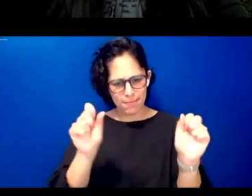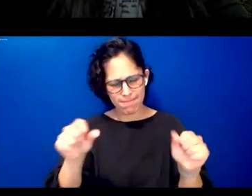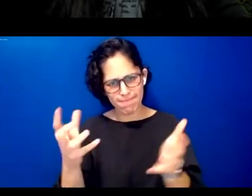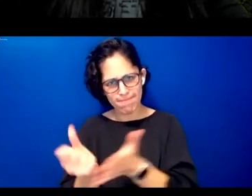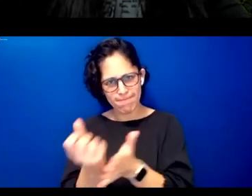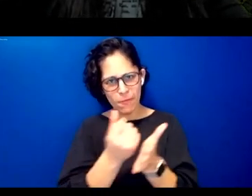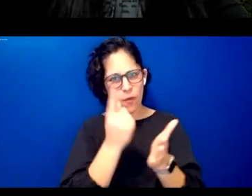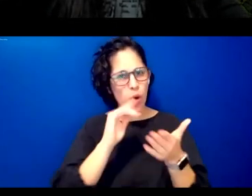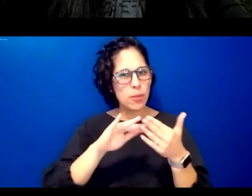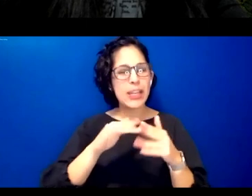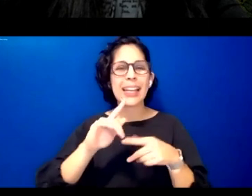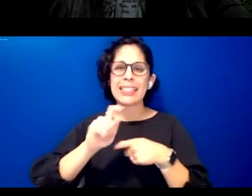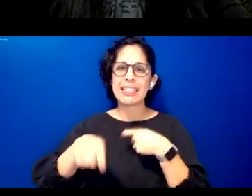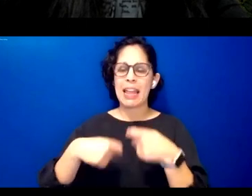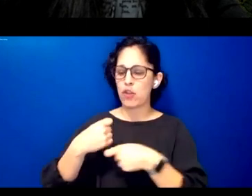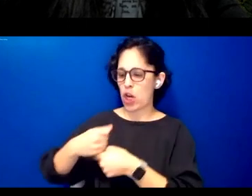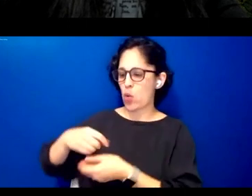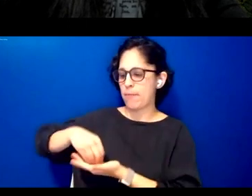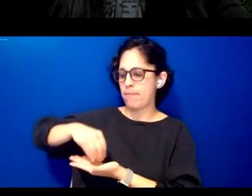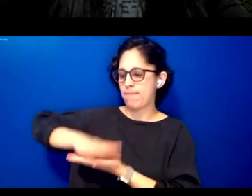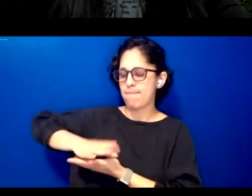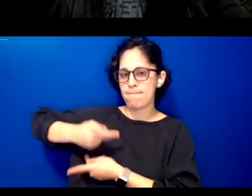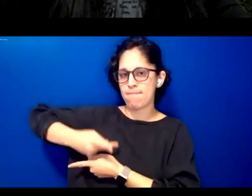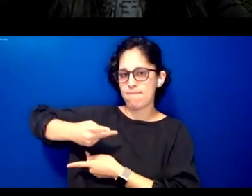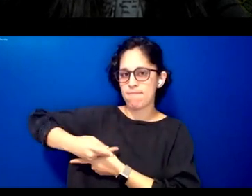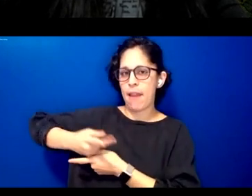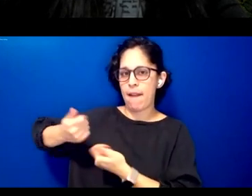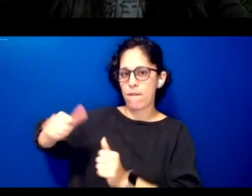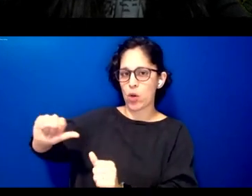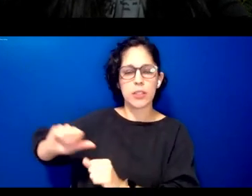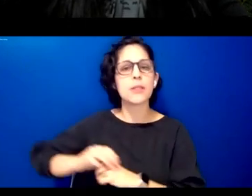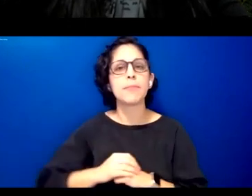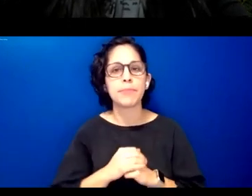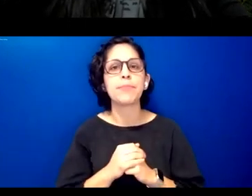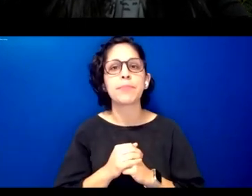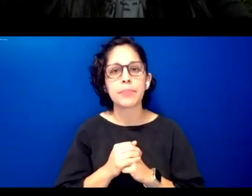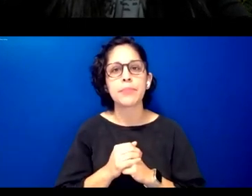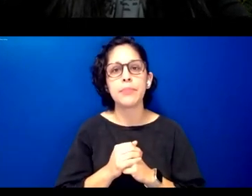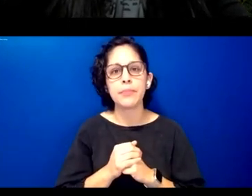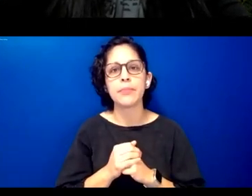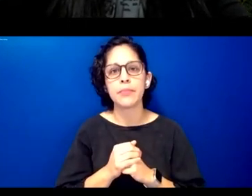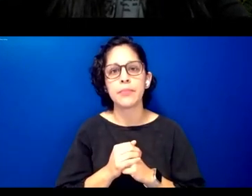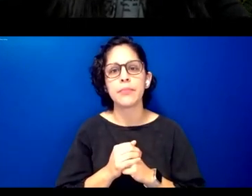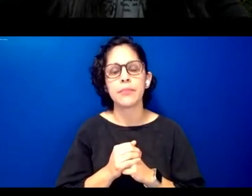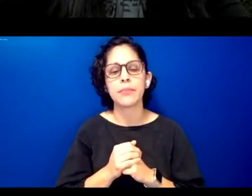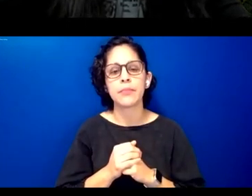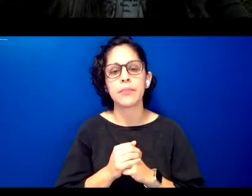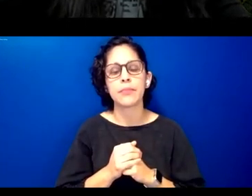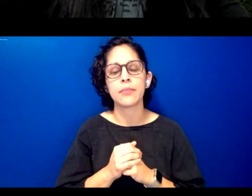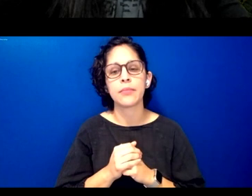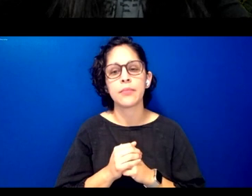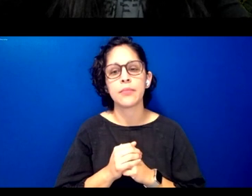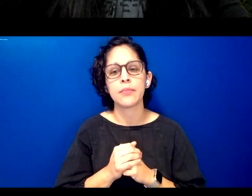generating only preservation efforts we want to steer away from digital tools and technologies